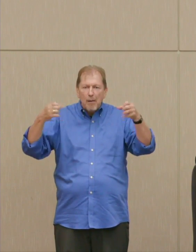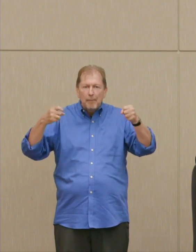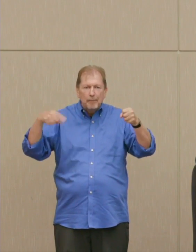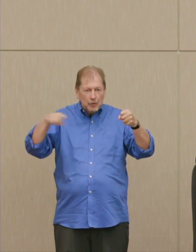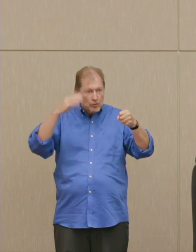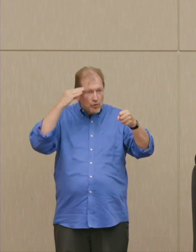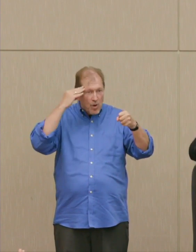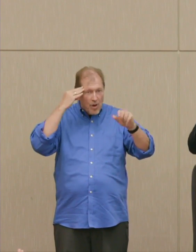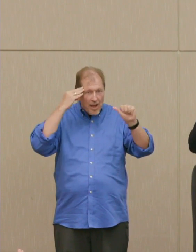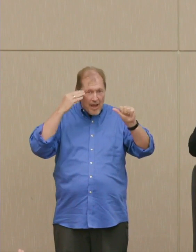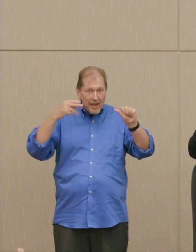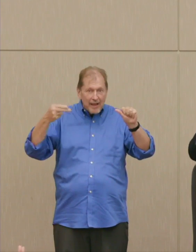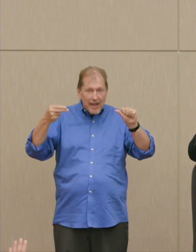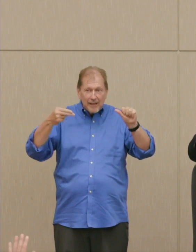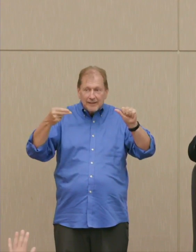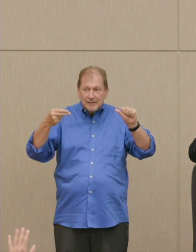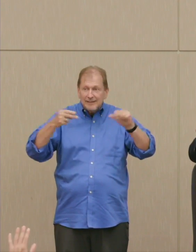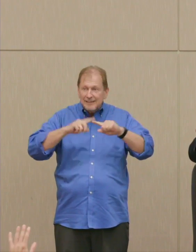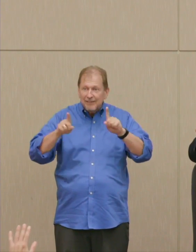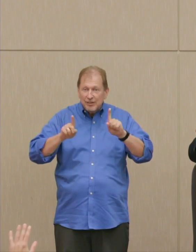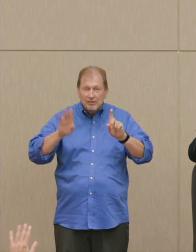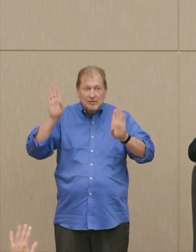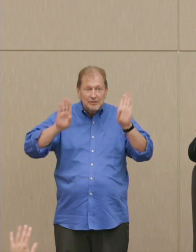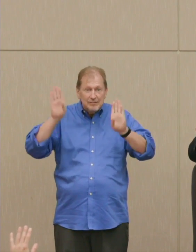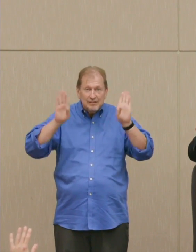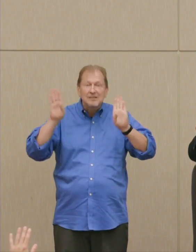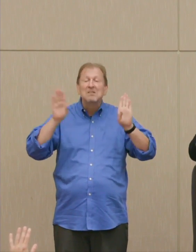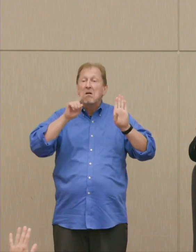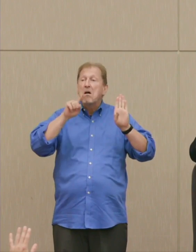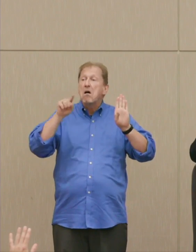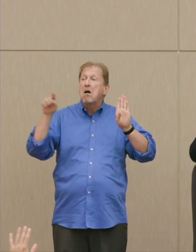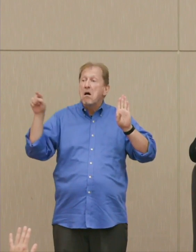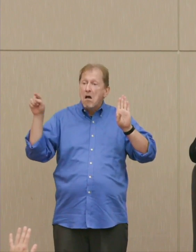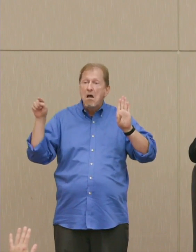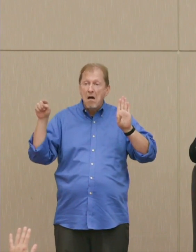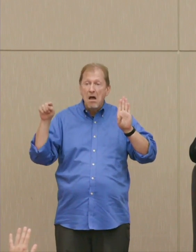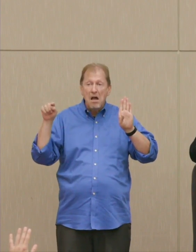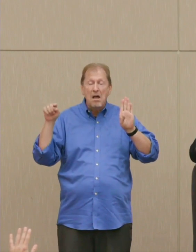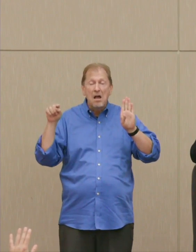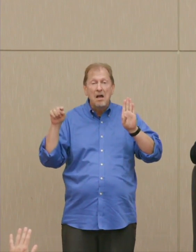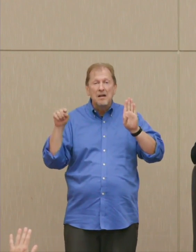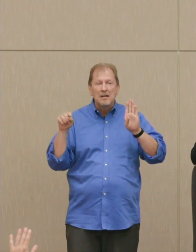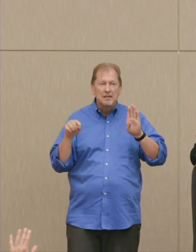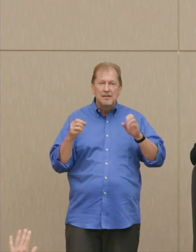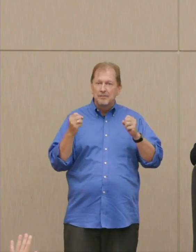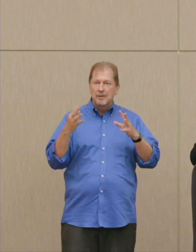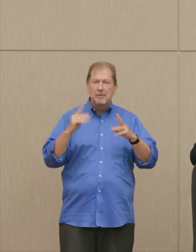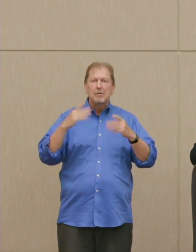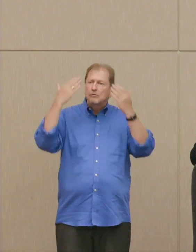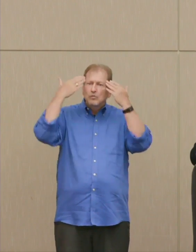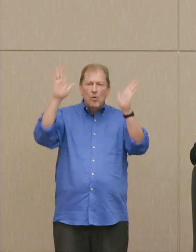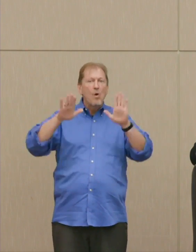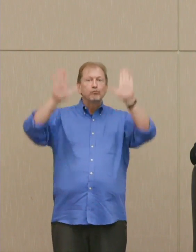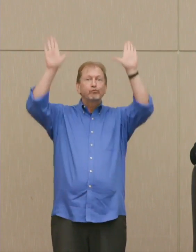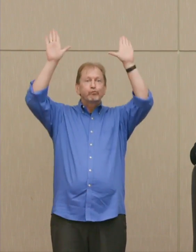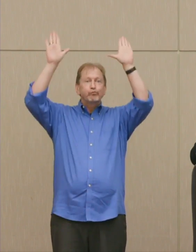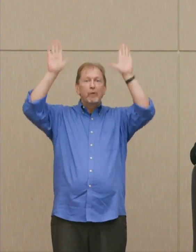Can I see? Put your hands up high. Okay, that's more than usual, I would say. How many do not? Honestly.